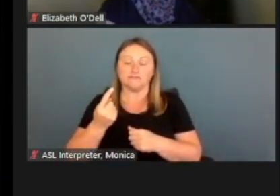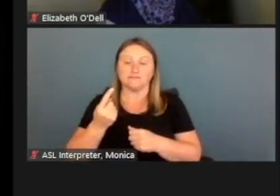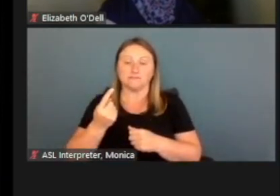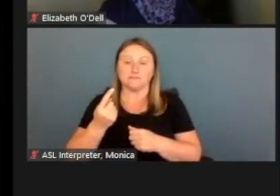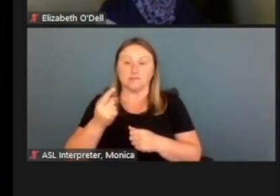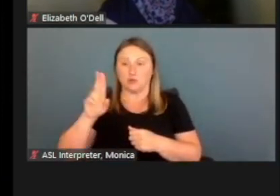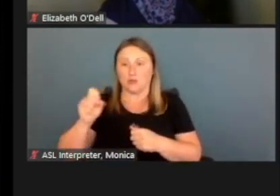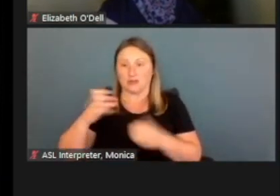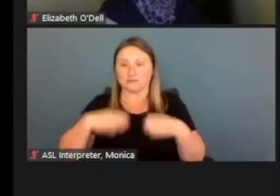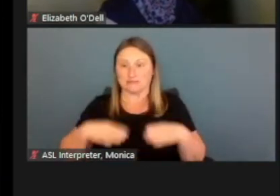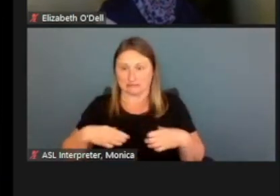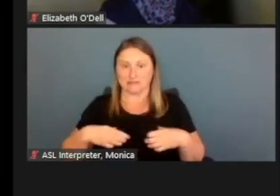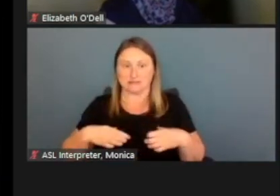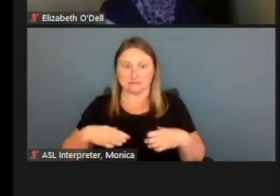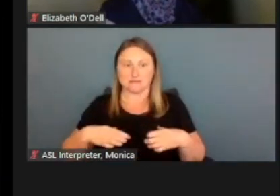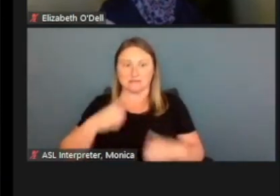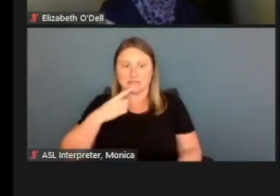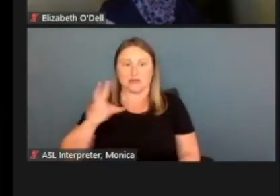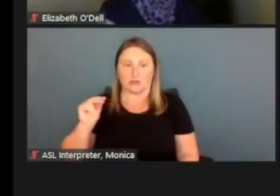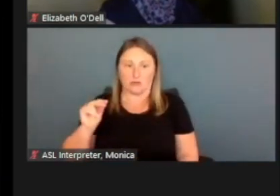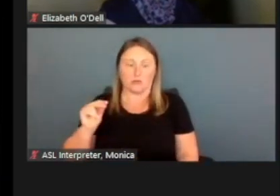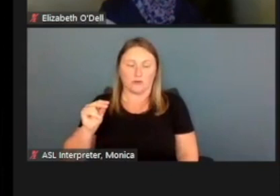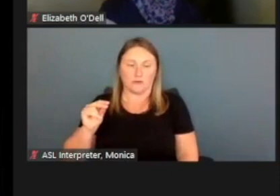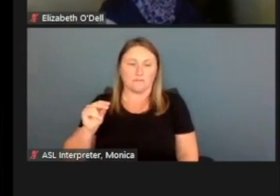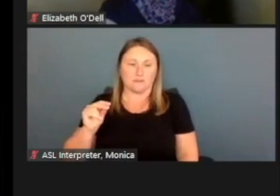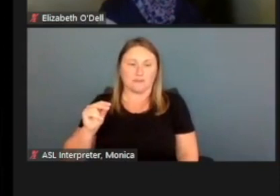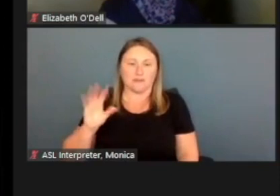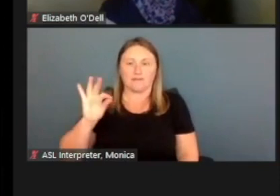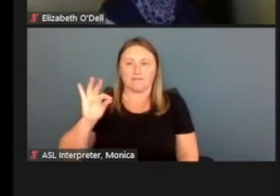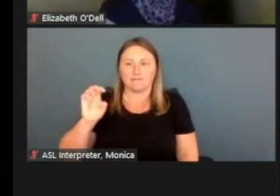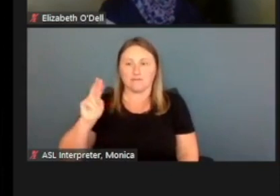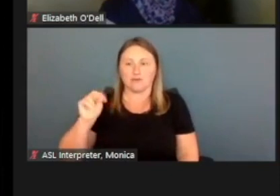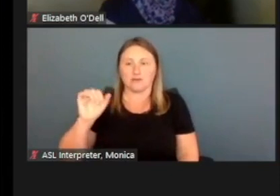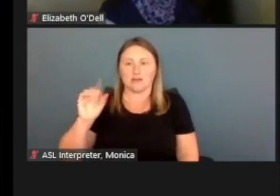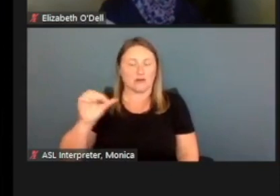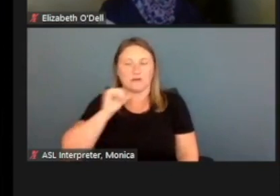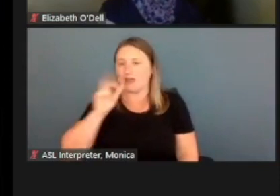We will say no, Fernando is not a US citizen.